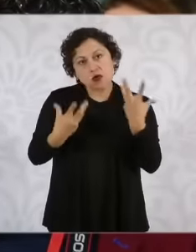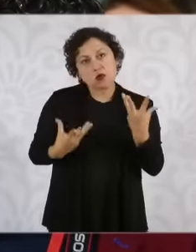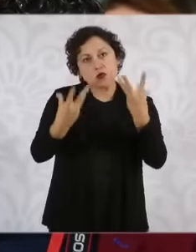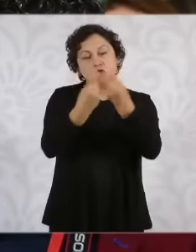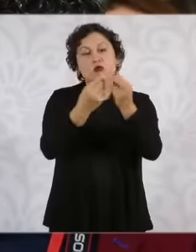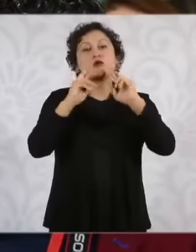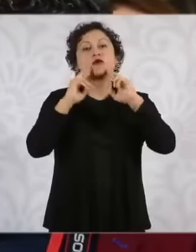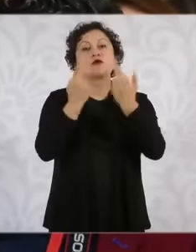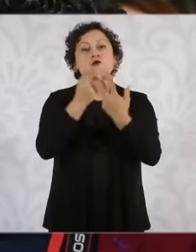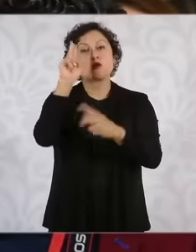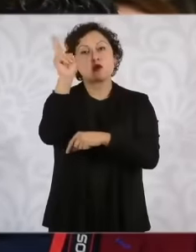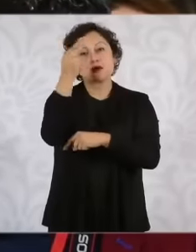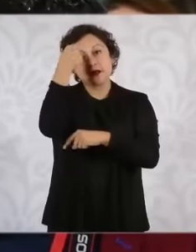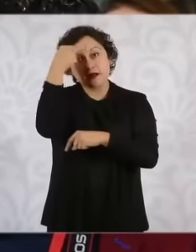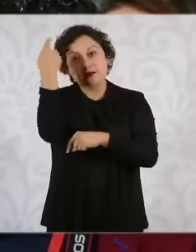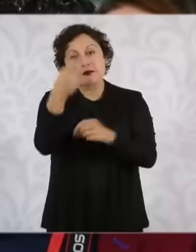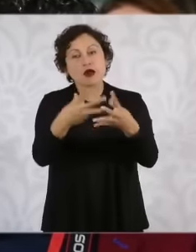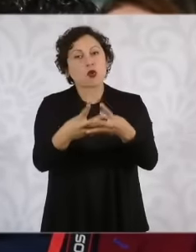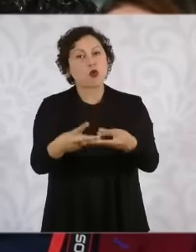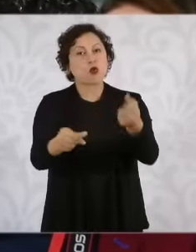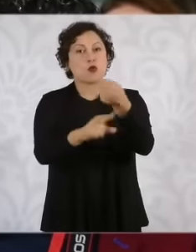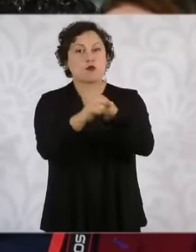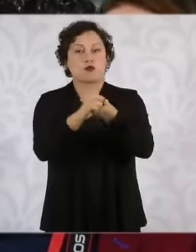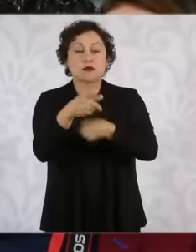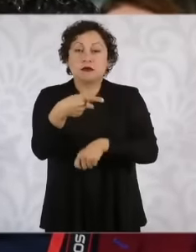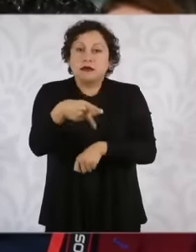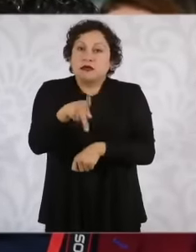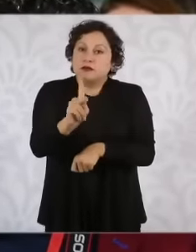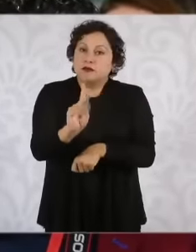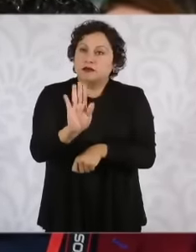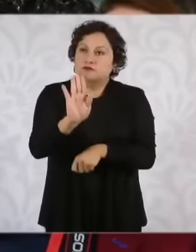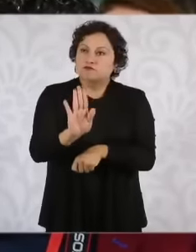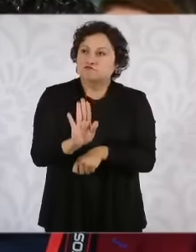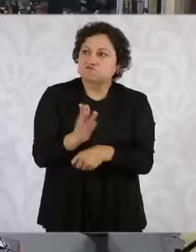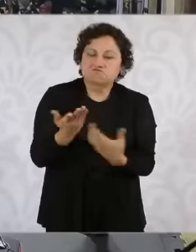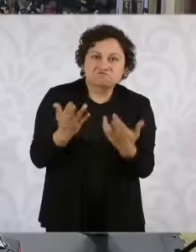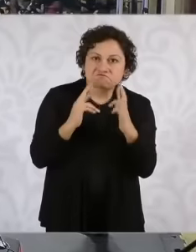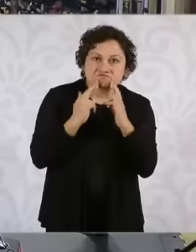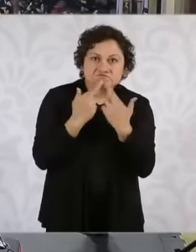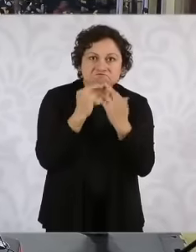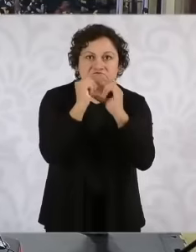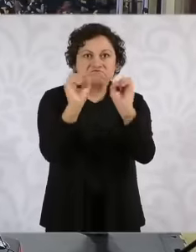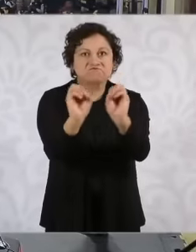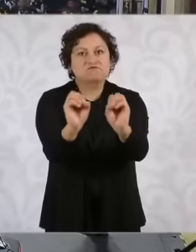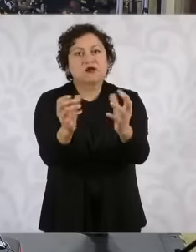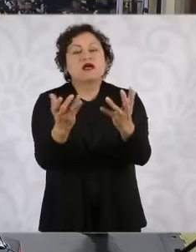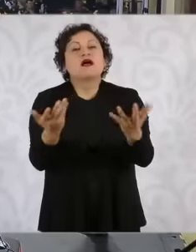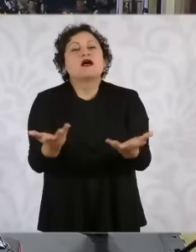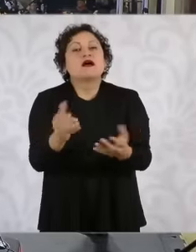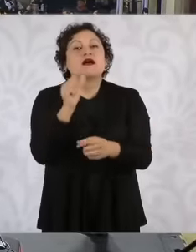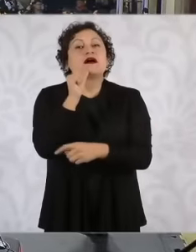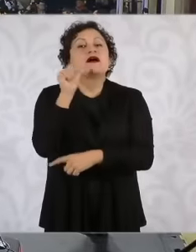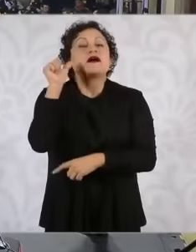this conflict could be resolved in this way, however, it seems that there was no such And now Yesterday, the person in charge